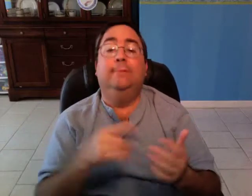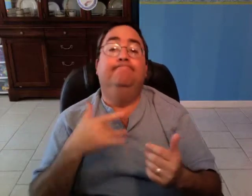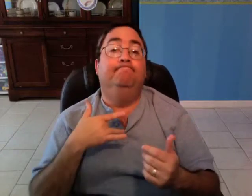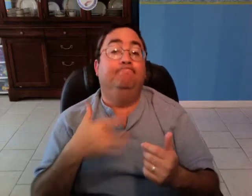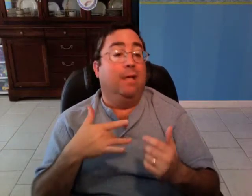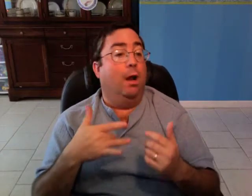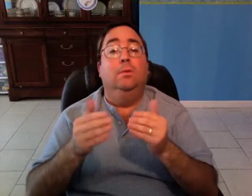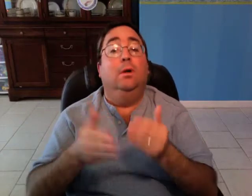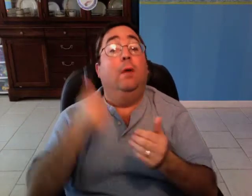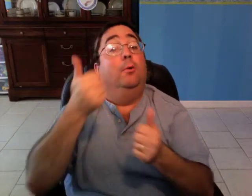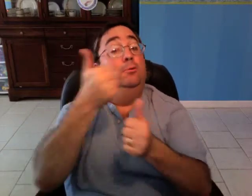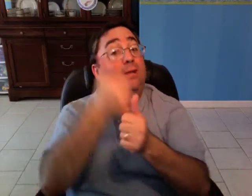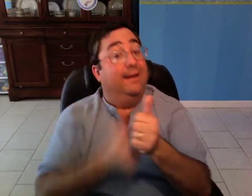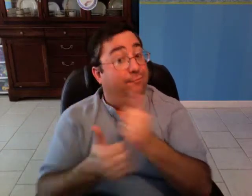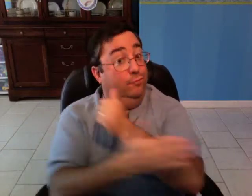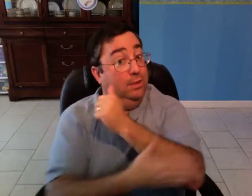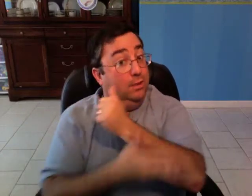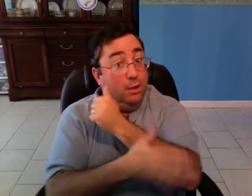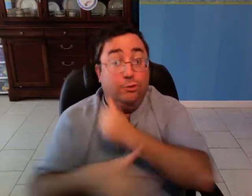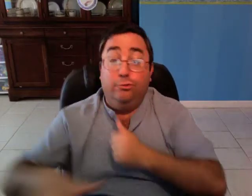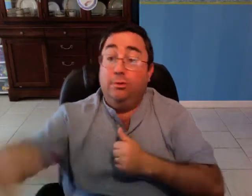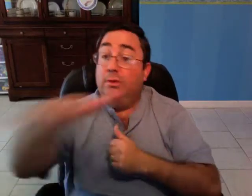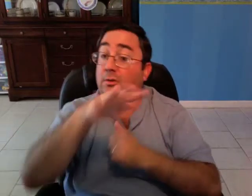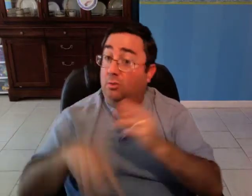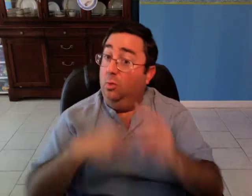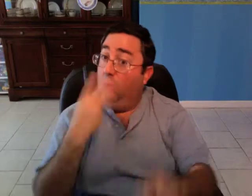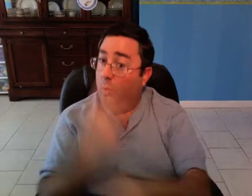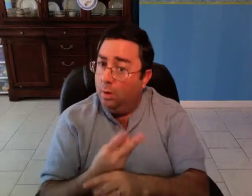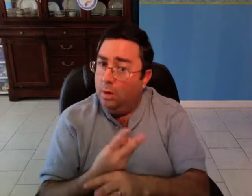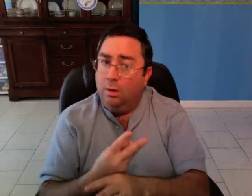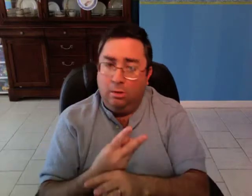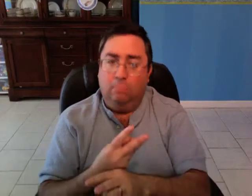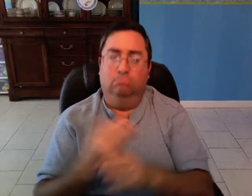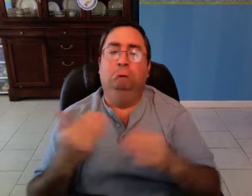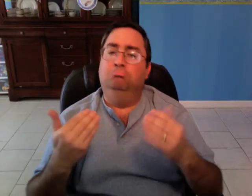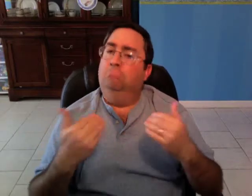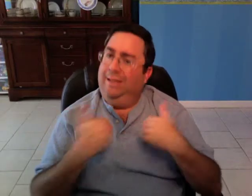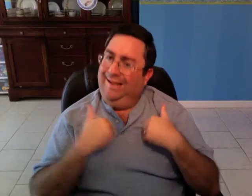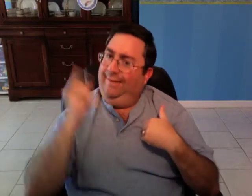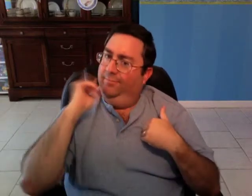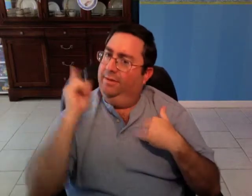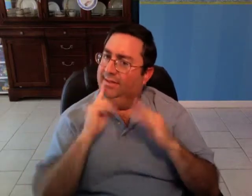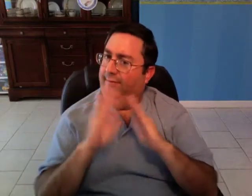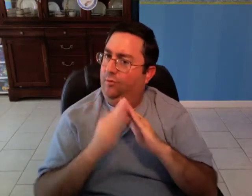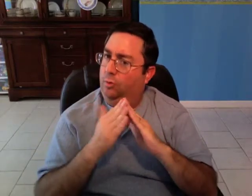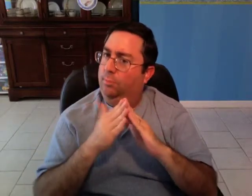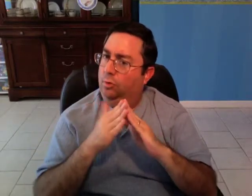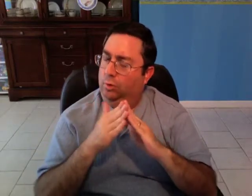in almost every country in the world, there is a Deaf culture